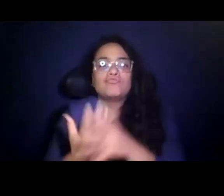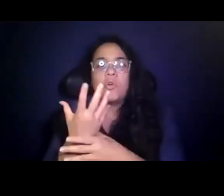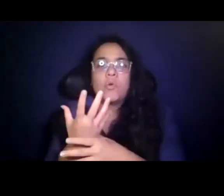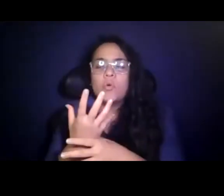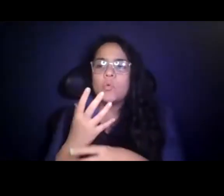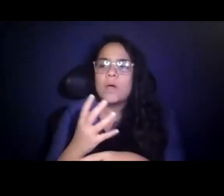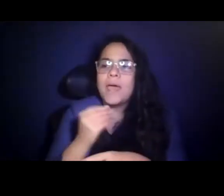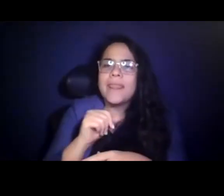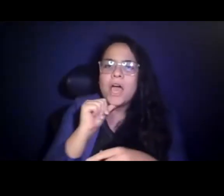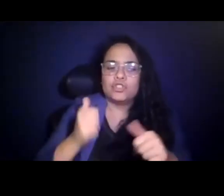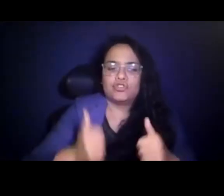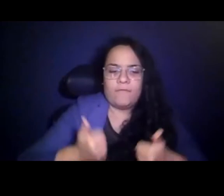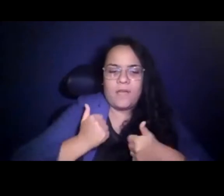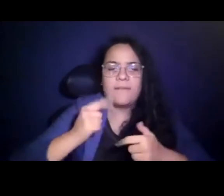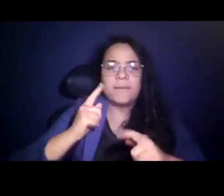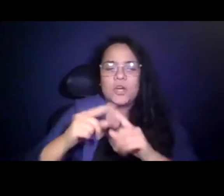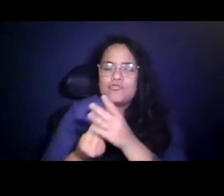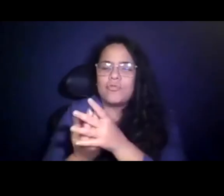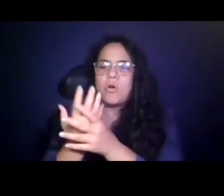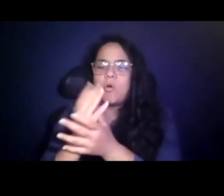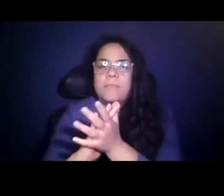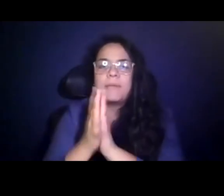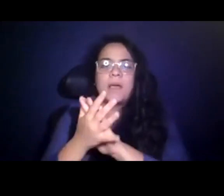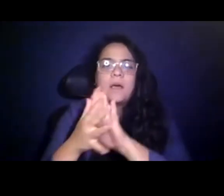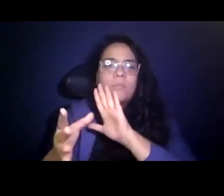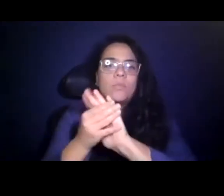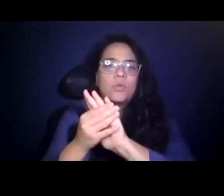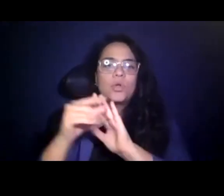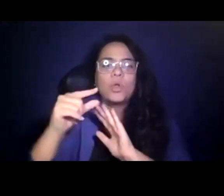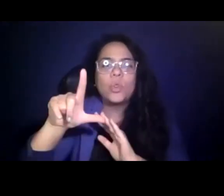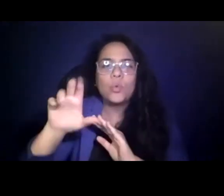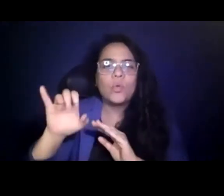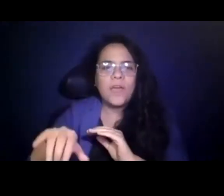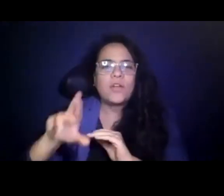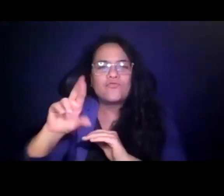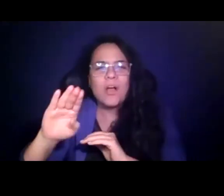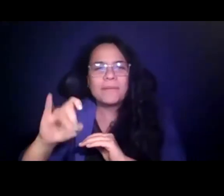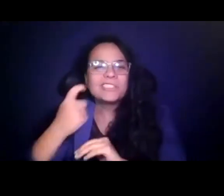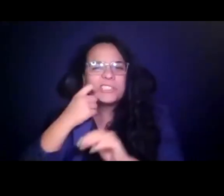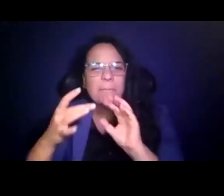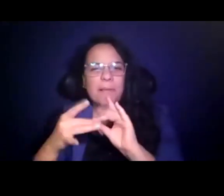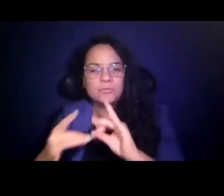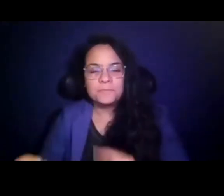15:23:29 pandemic, but really grow and be that glue that Robbie just talked about. 15:23:30 >> PAUL KINCAID: Thank you so much, Jimmy.